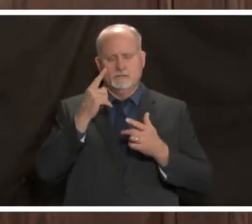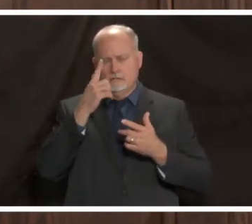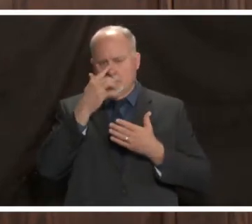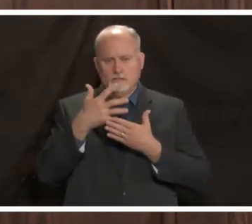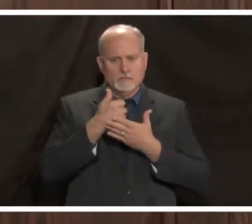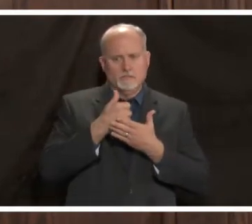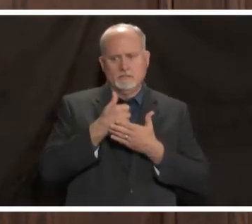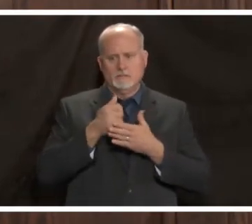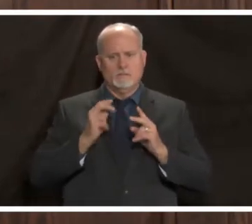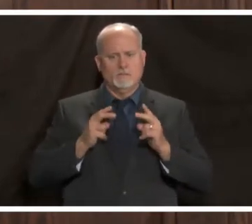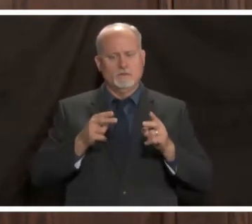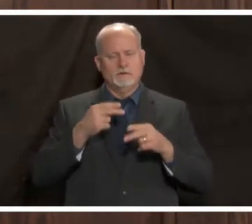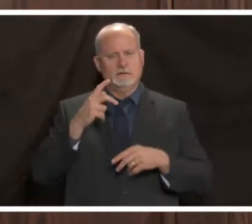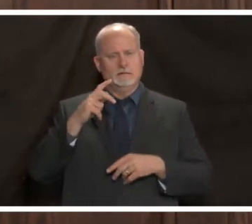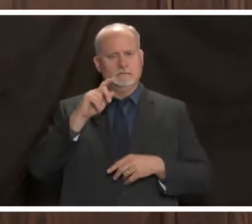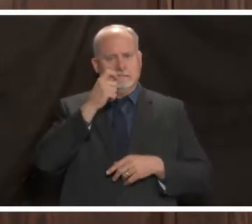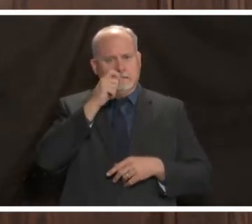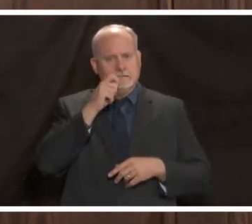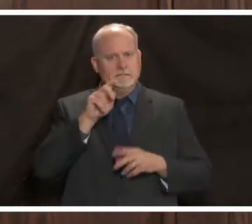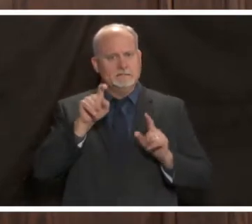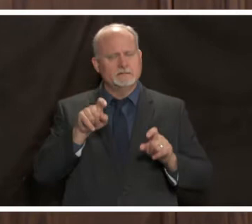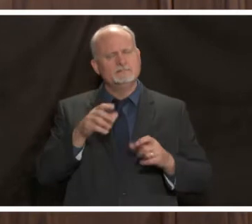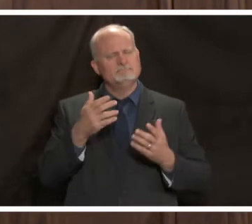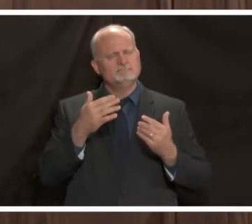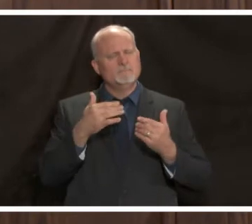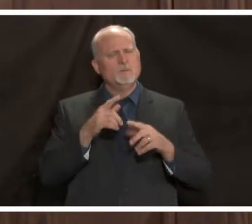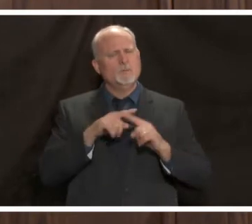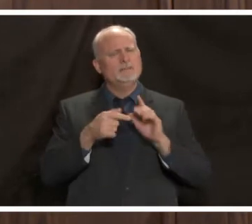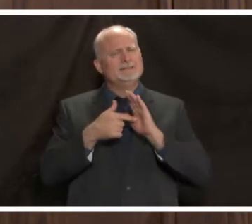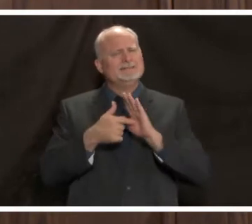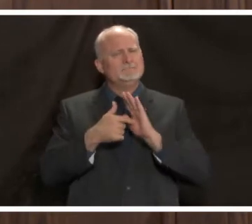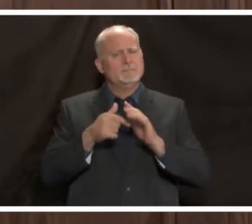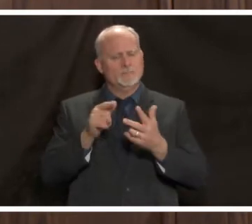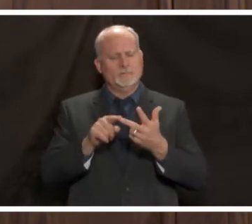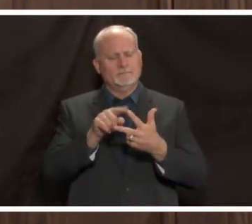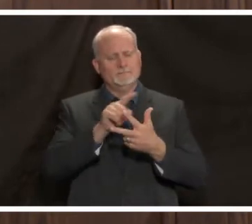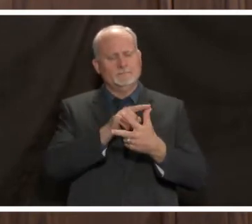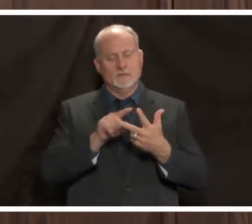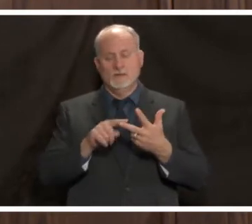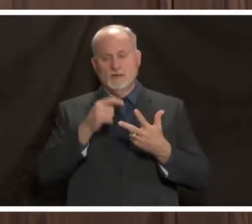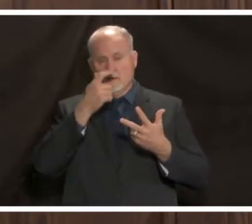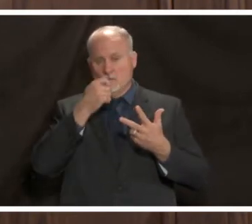can you just kind of give a little bit of symptom differentiating sure a cold as you know is a runny